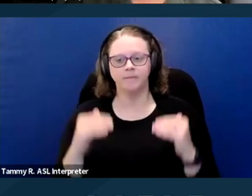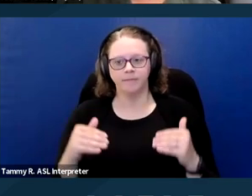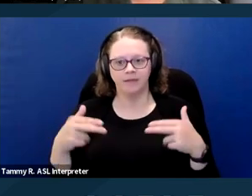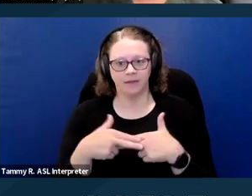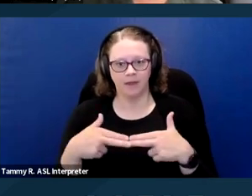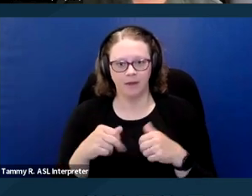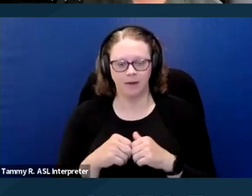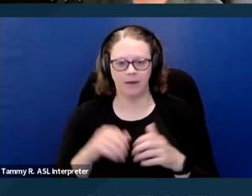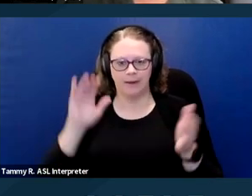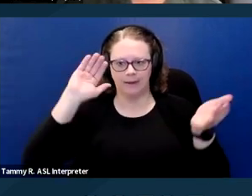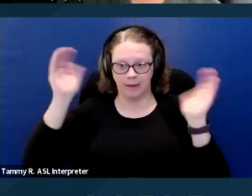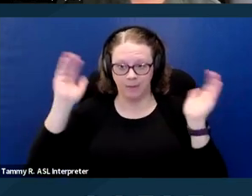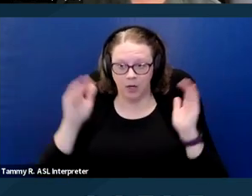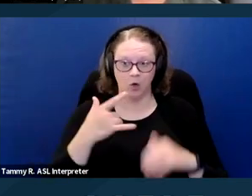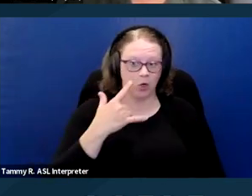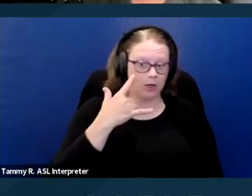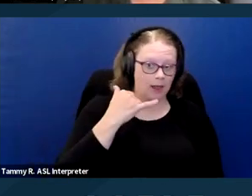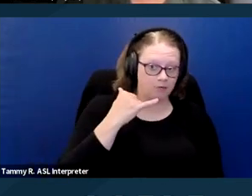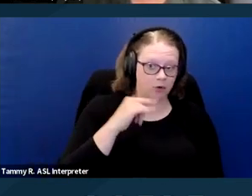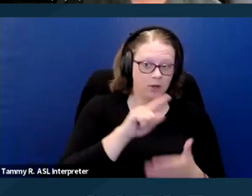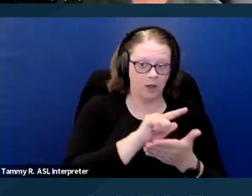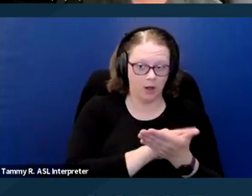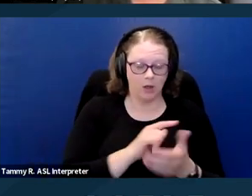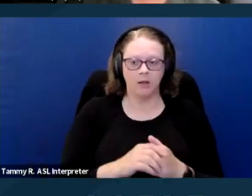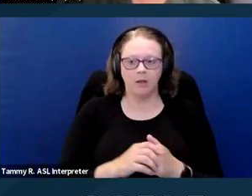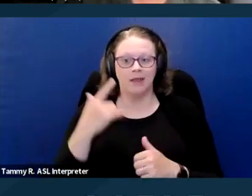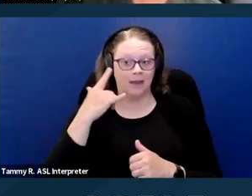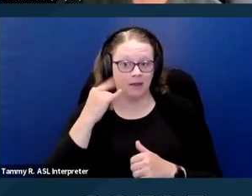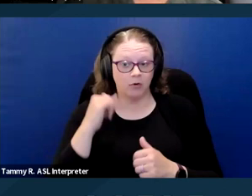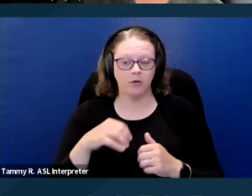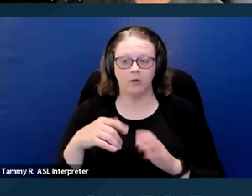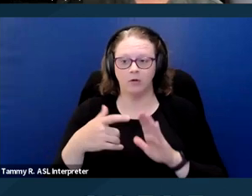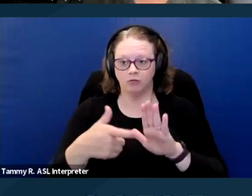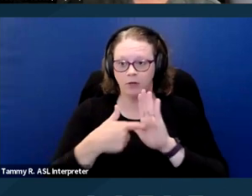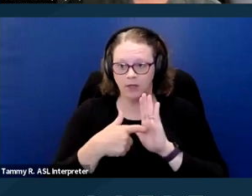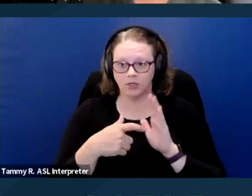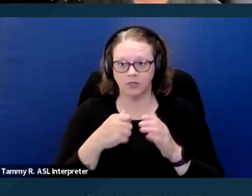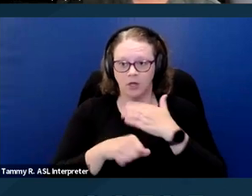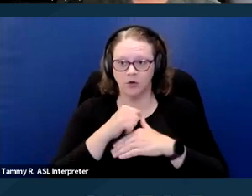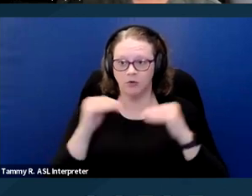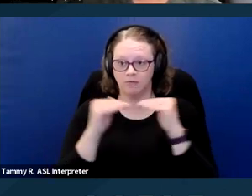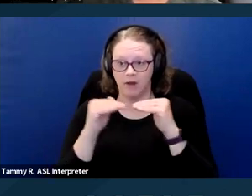Compare California law. The California regulations under the Fair Employment Housing Act